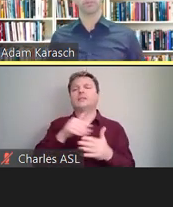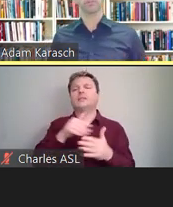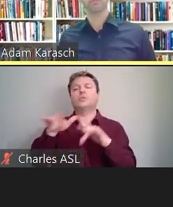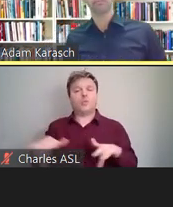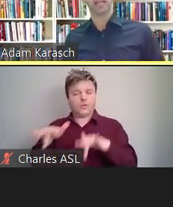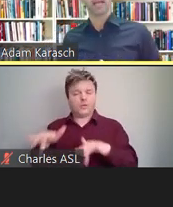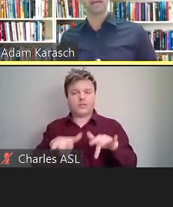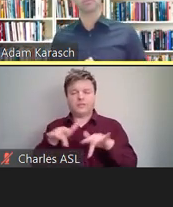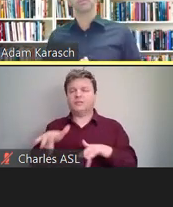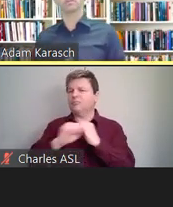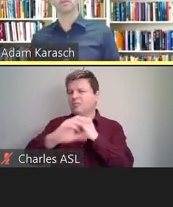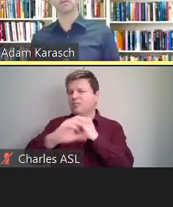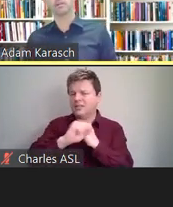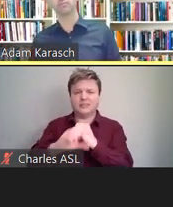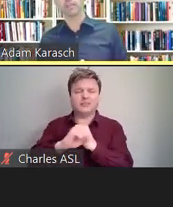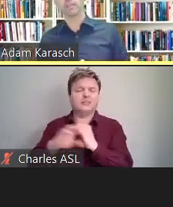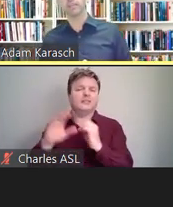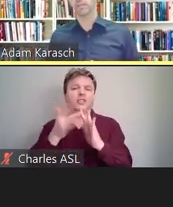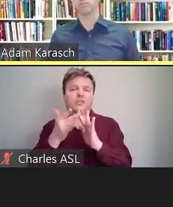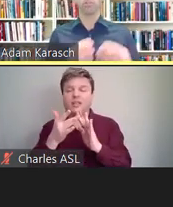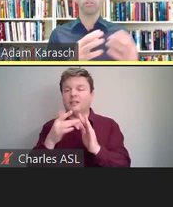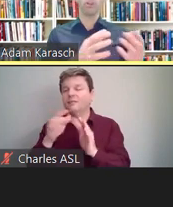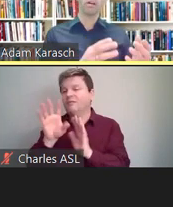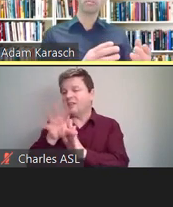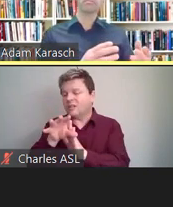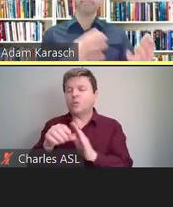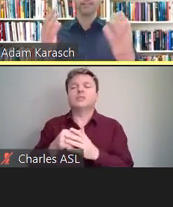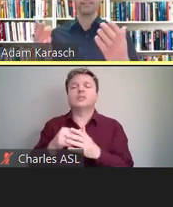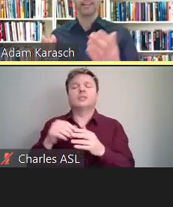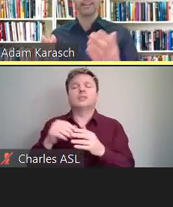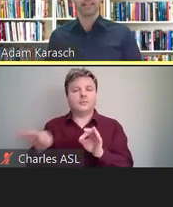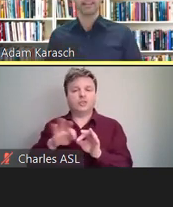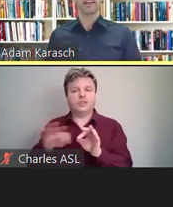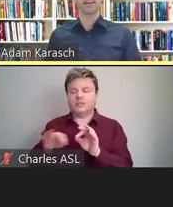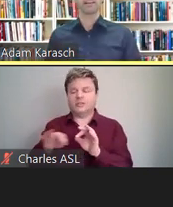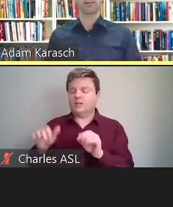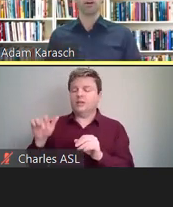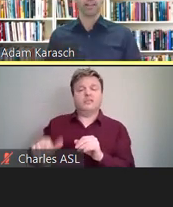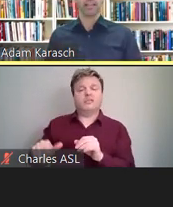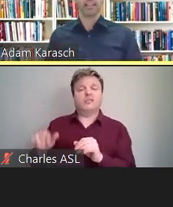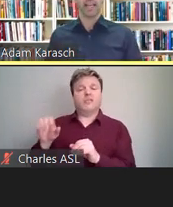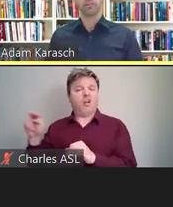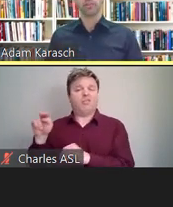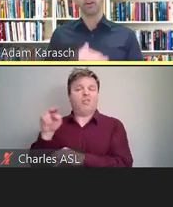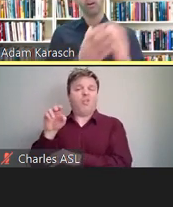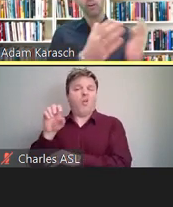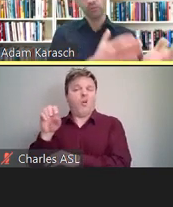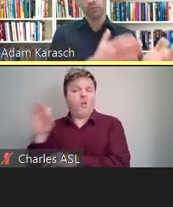The captions for these can be turned off, hence the name offline captions.